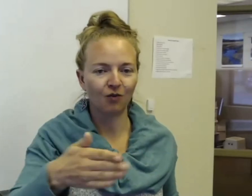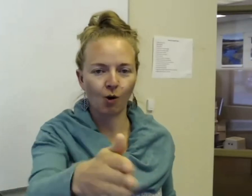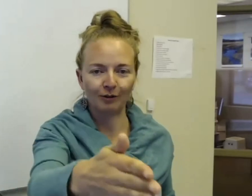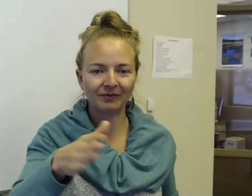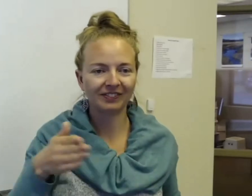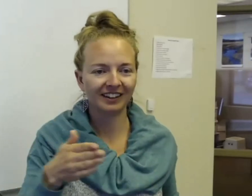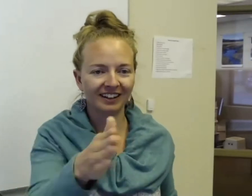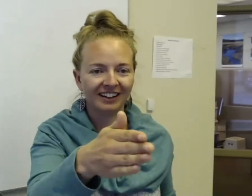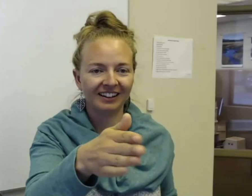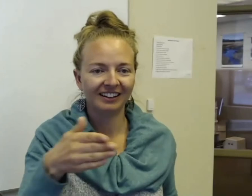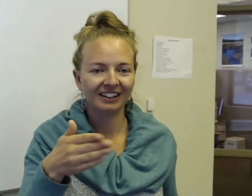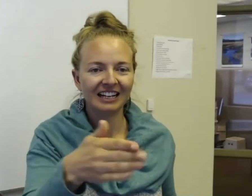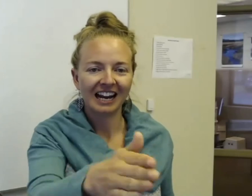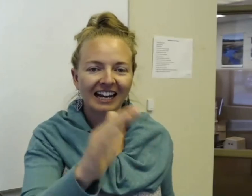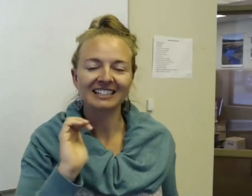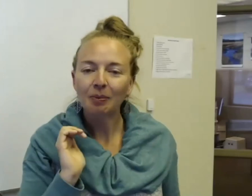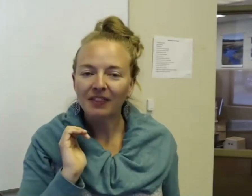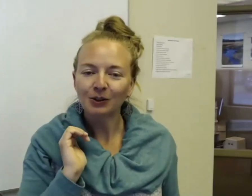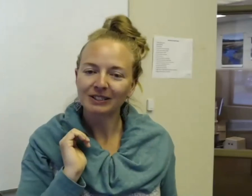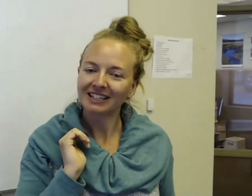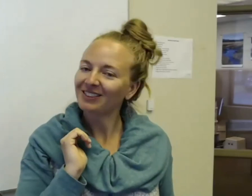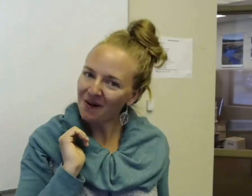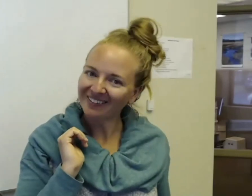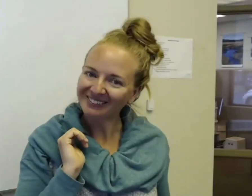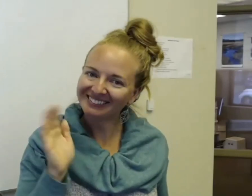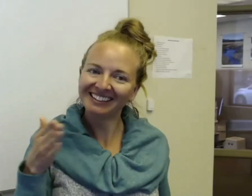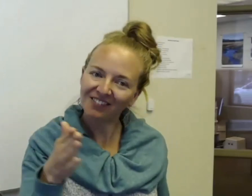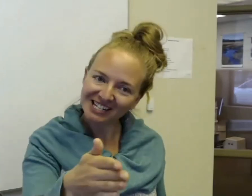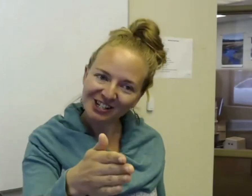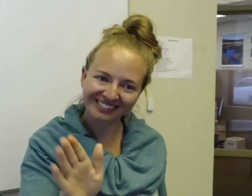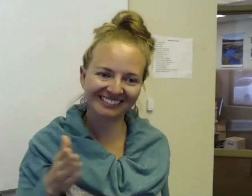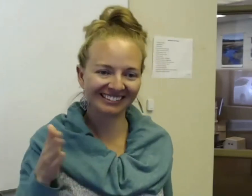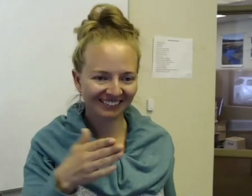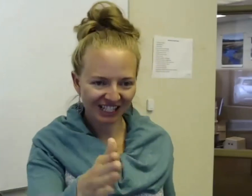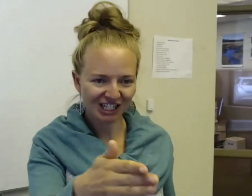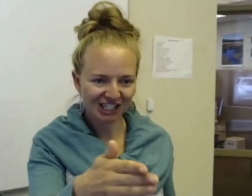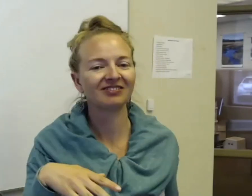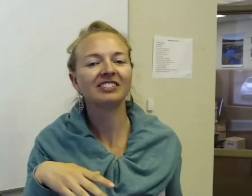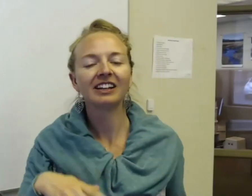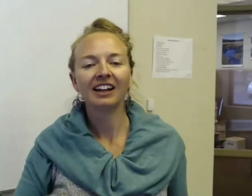go forward. It is something that you would see in the water. Fish. Fish. And you can